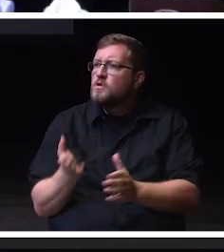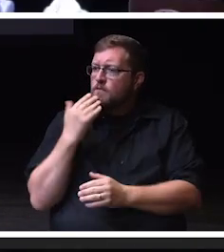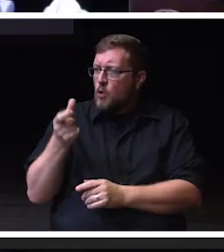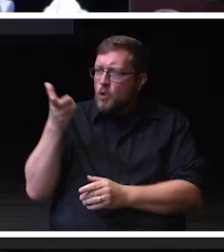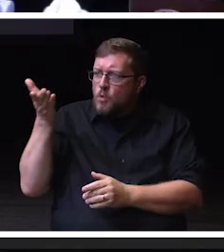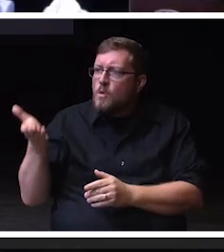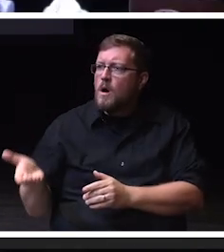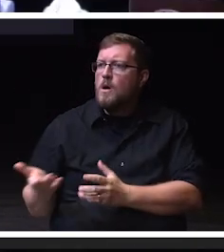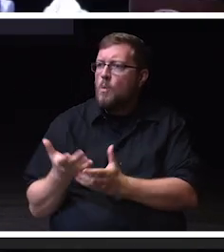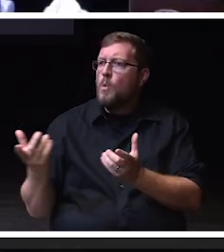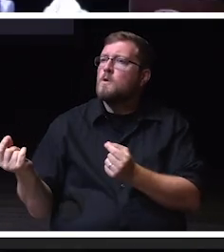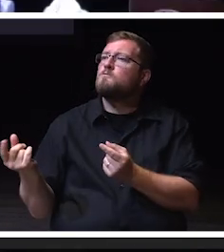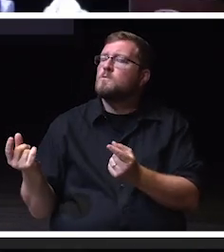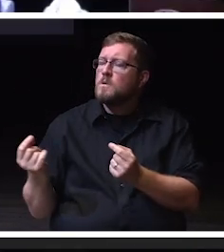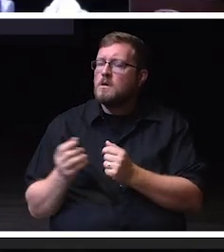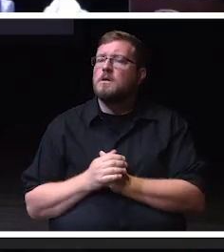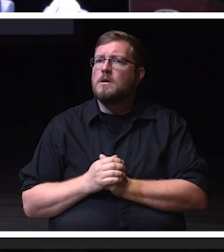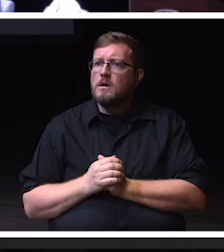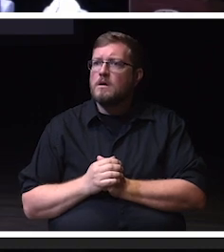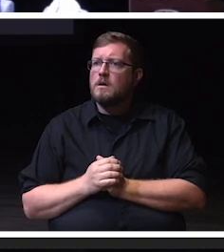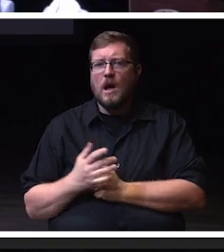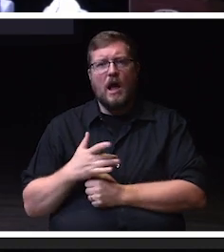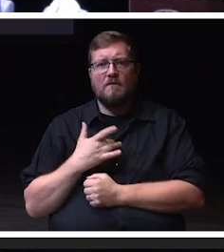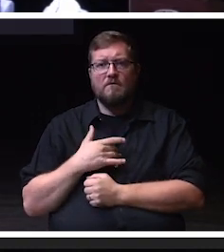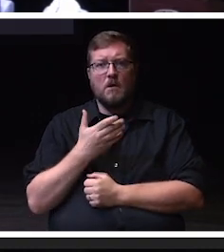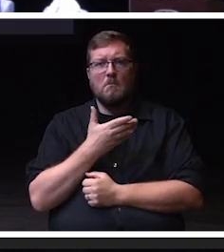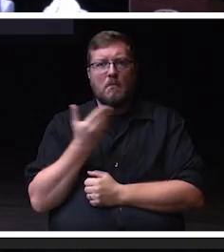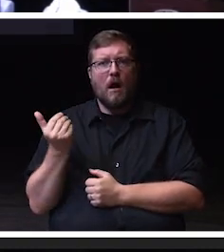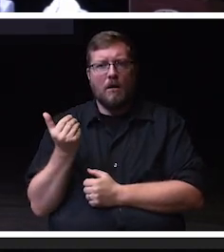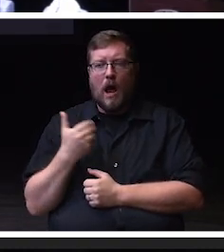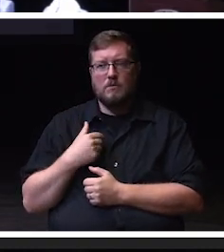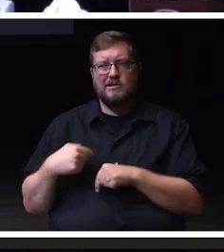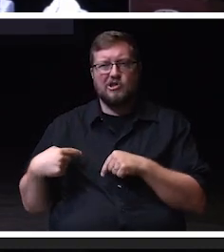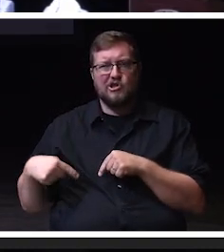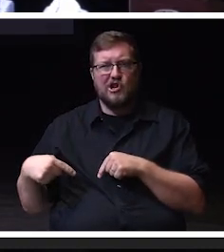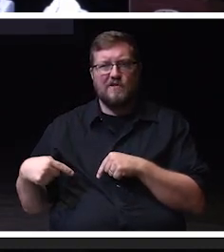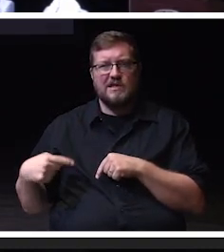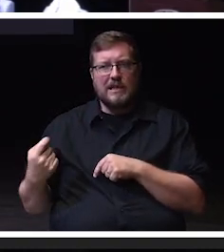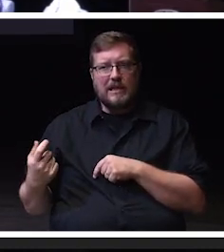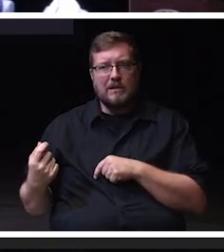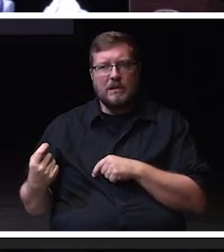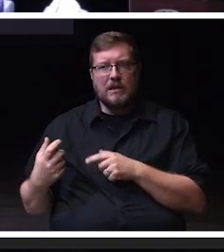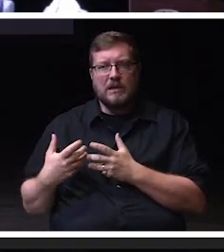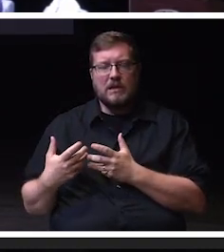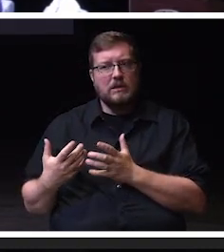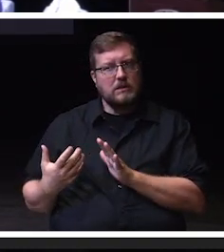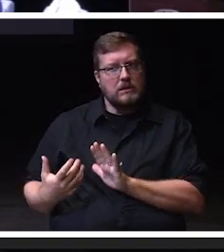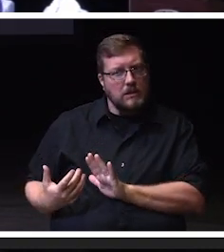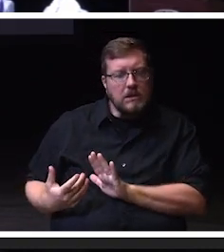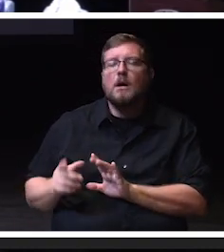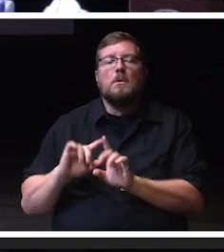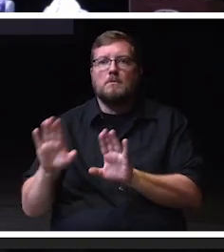And, I feel better. I was kind of a little nervous what you're going to say about Corey King, but I feel good. Yeah.